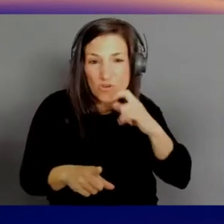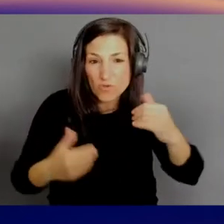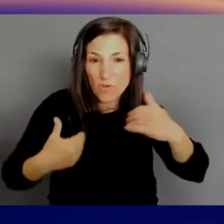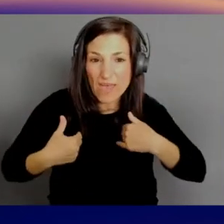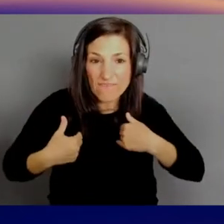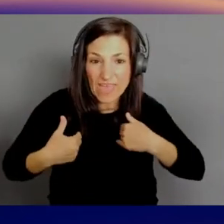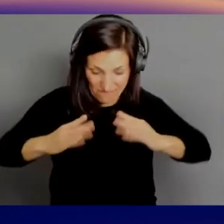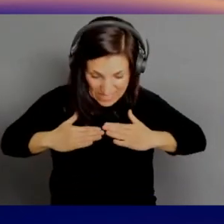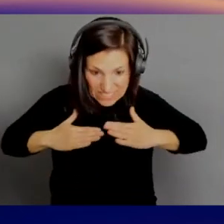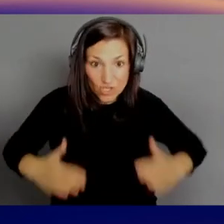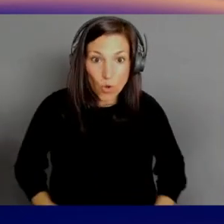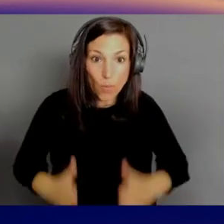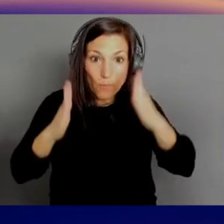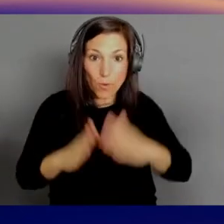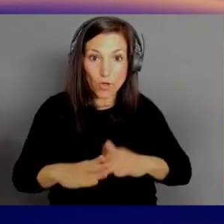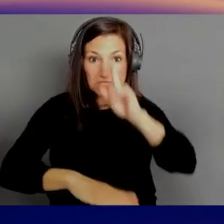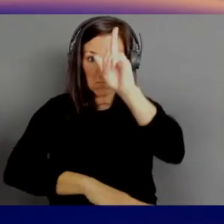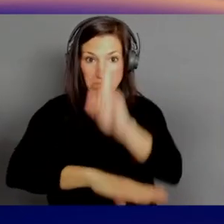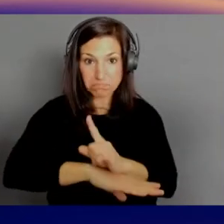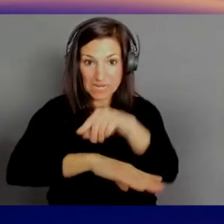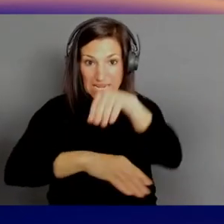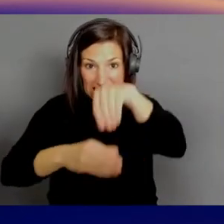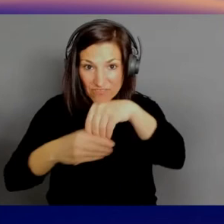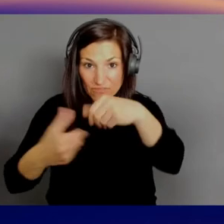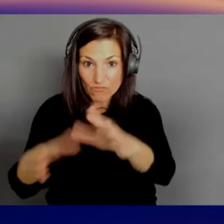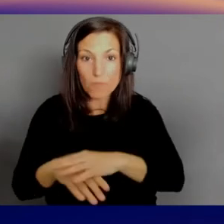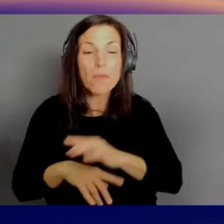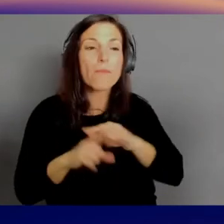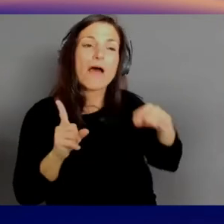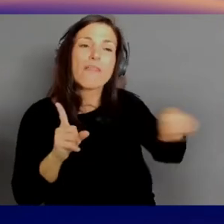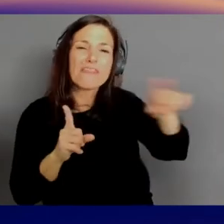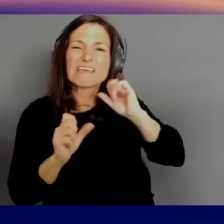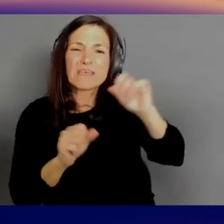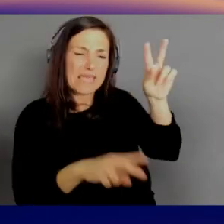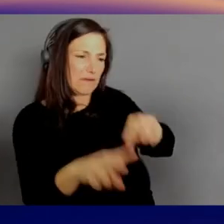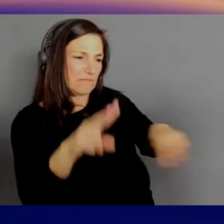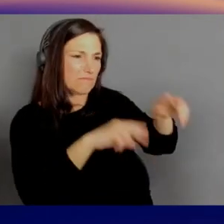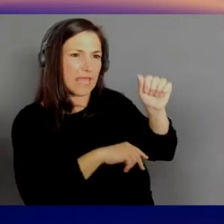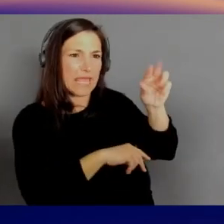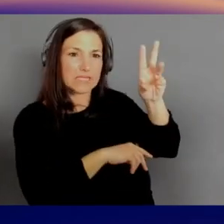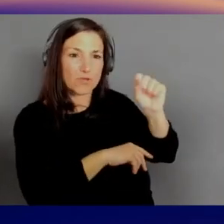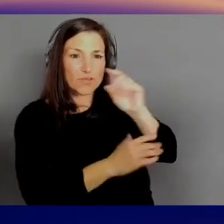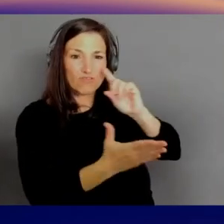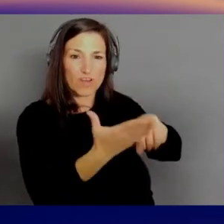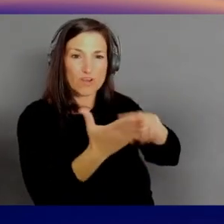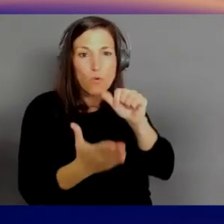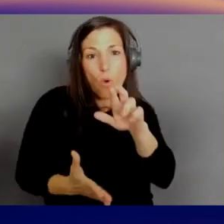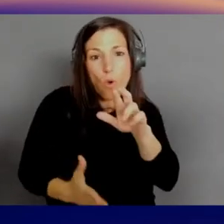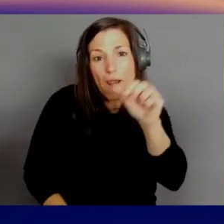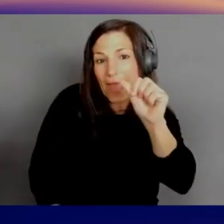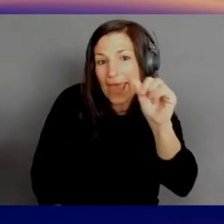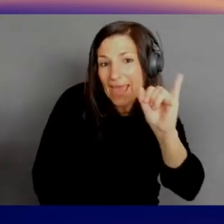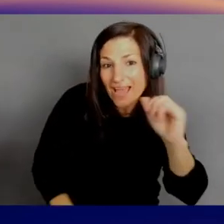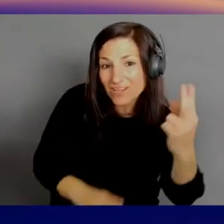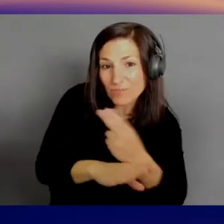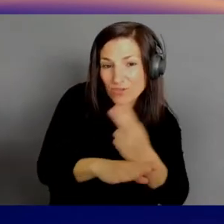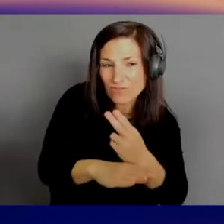by things like AWS Rekognition or AAI. So all kinds of interesting things happening there, so. That is very cool. It's an exciting future.